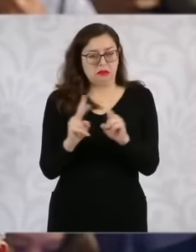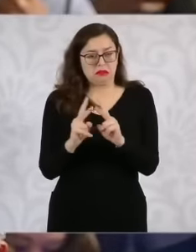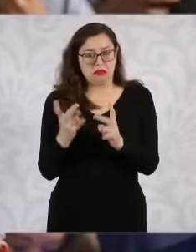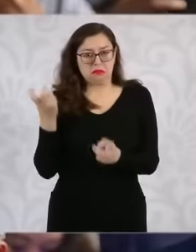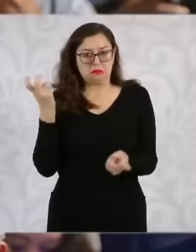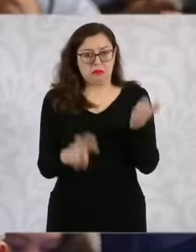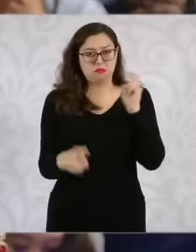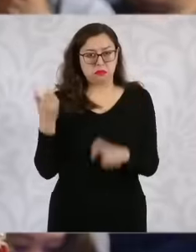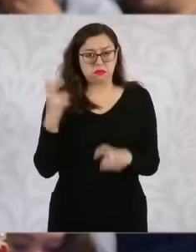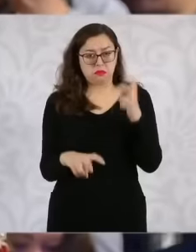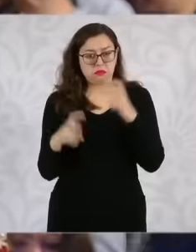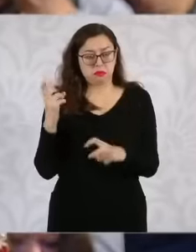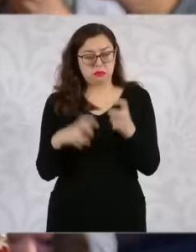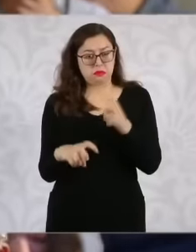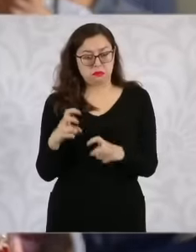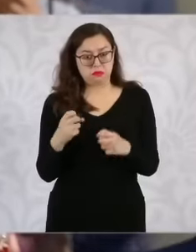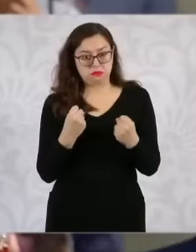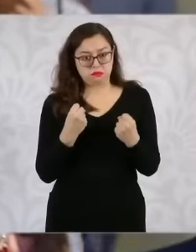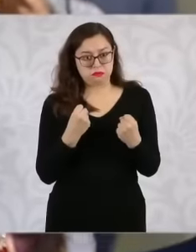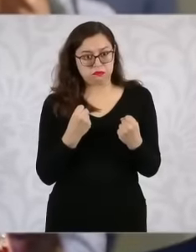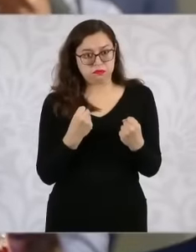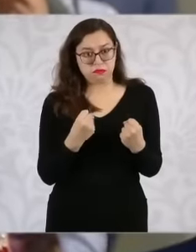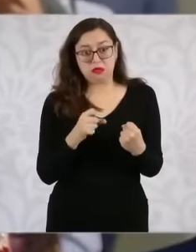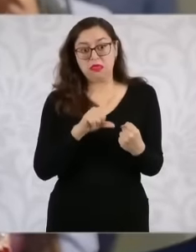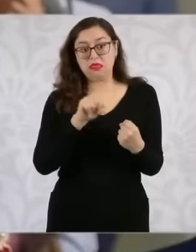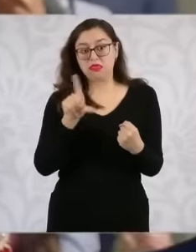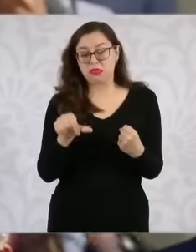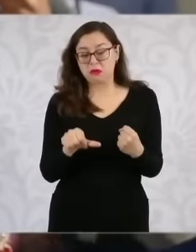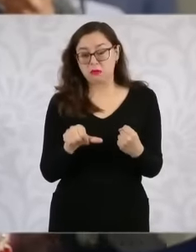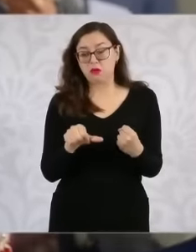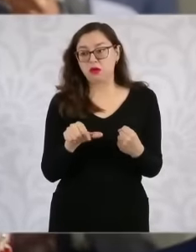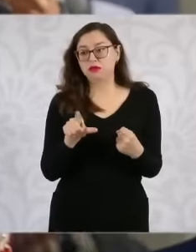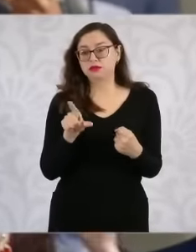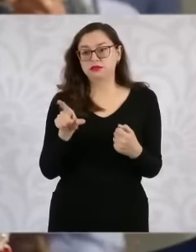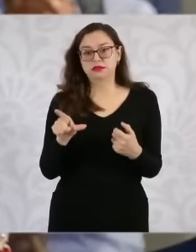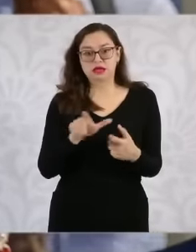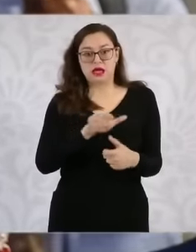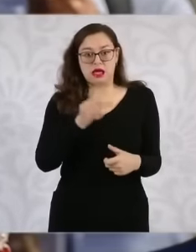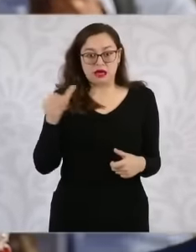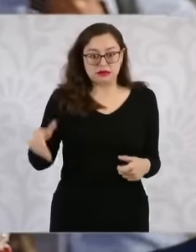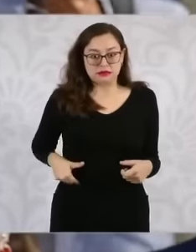the Secretary of National Defense herself that six migrants were killed and some